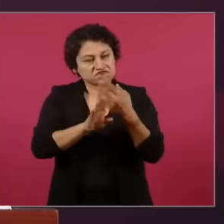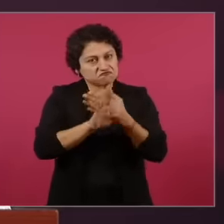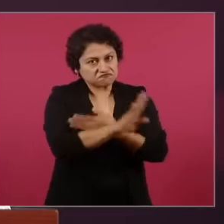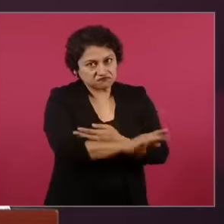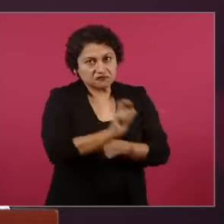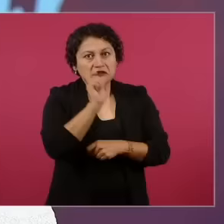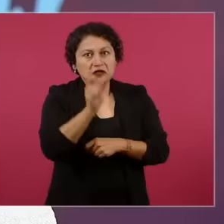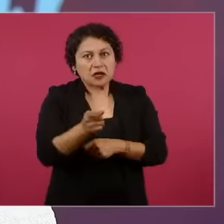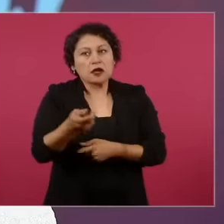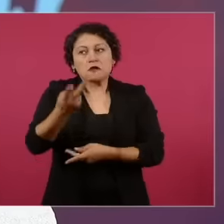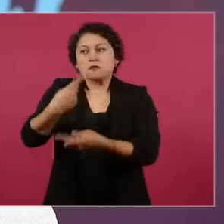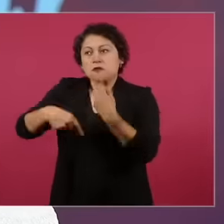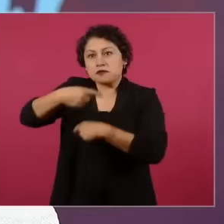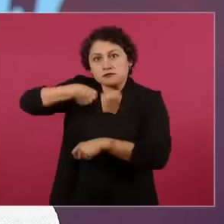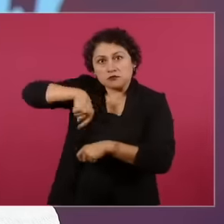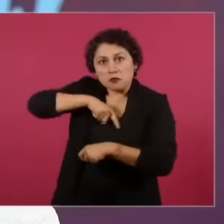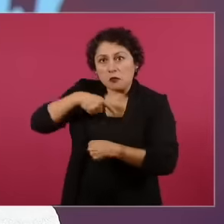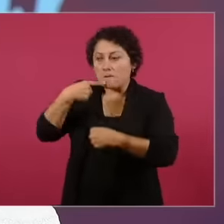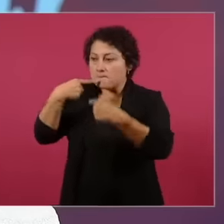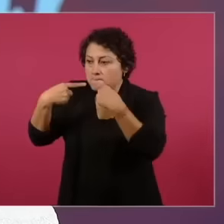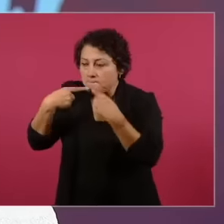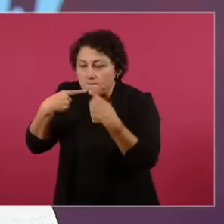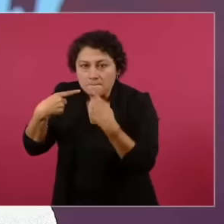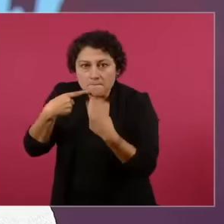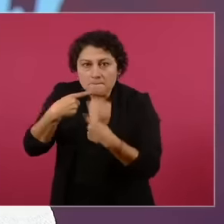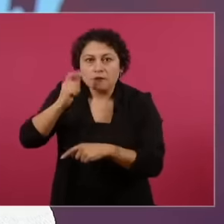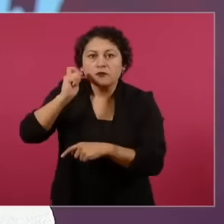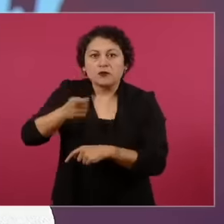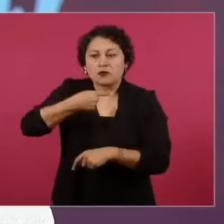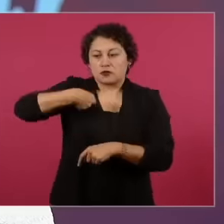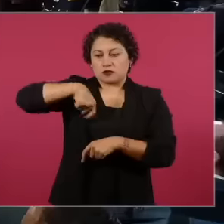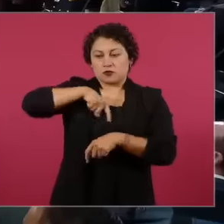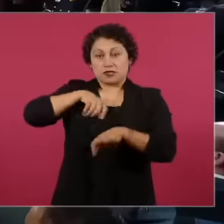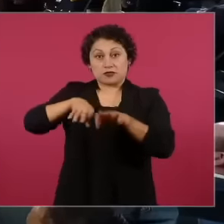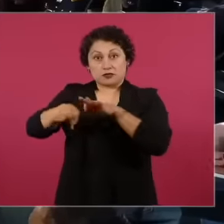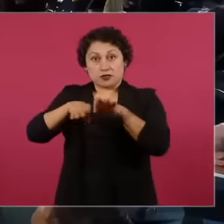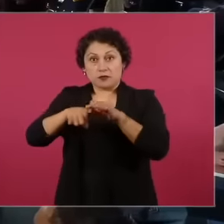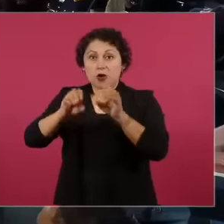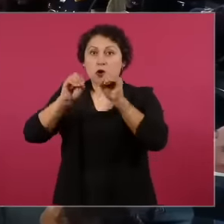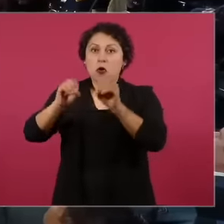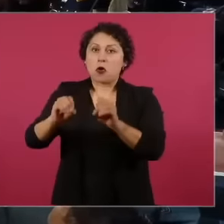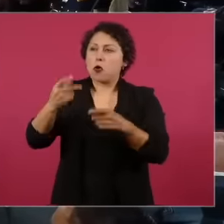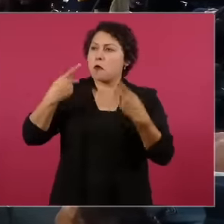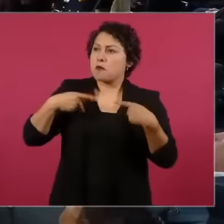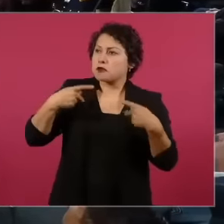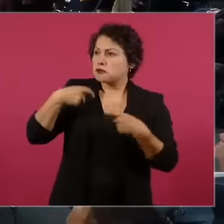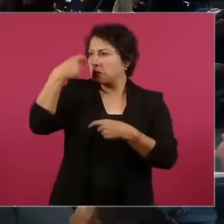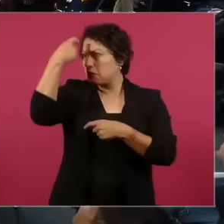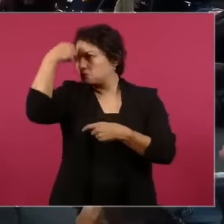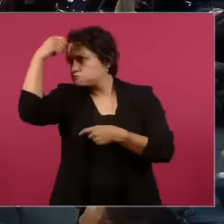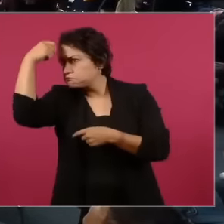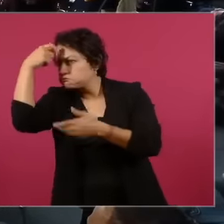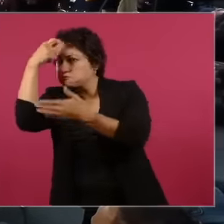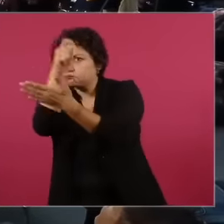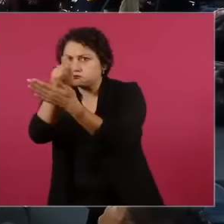those of us who dedicate ourselves to this activity and among journalism theorists but above all among